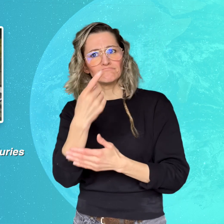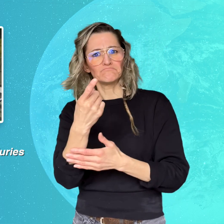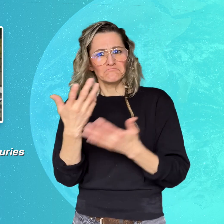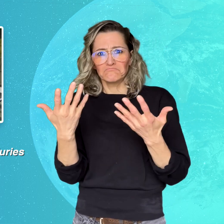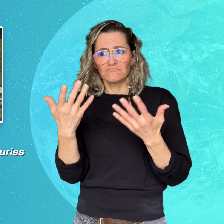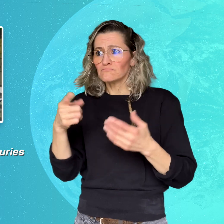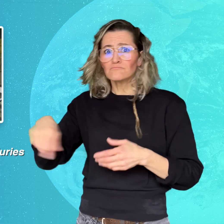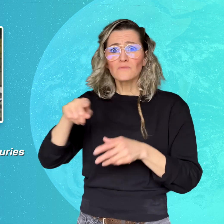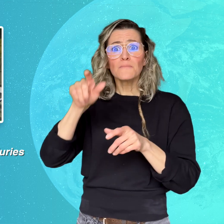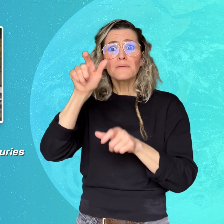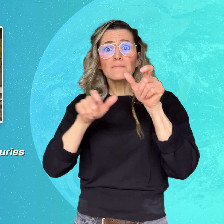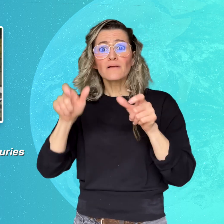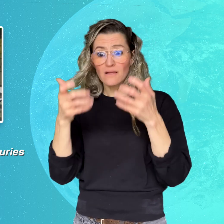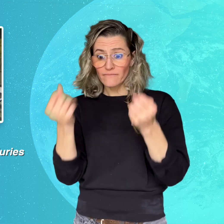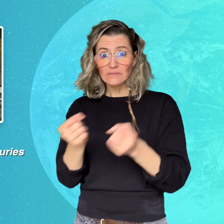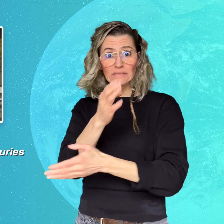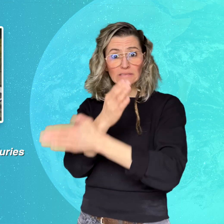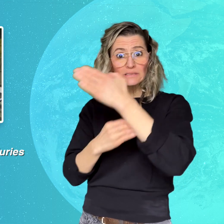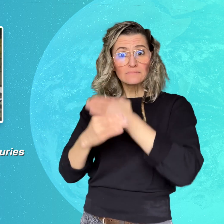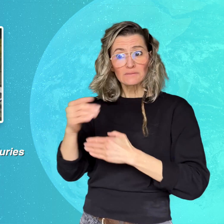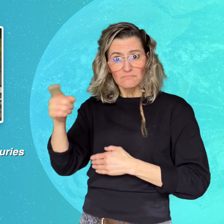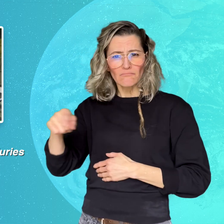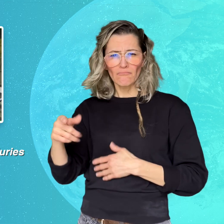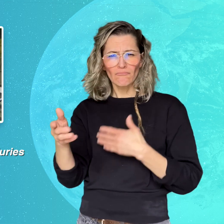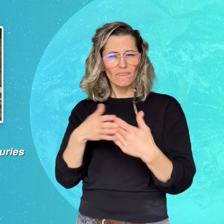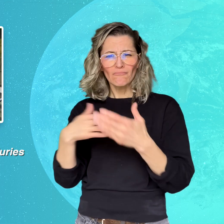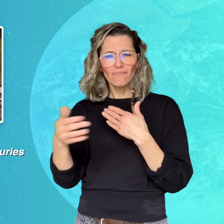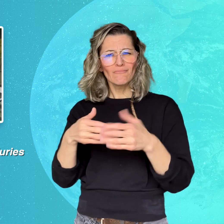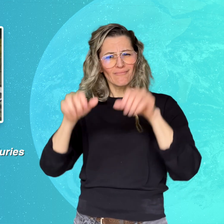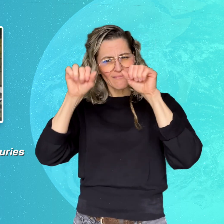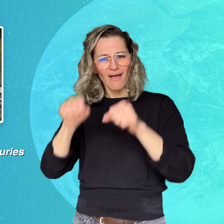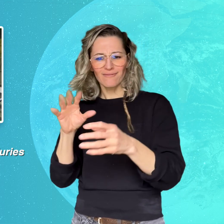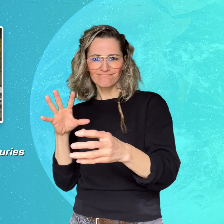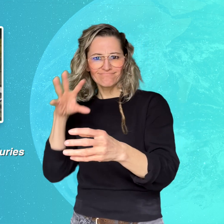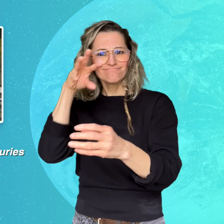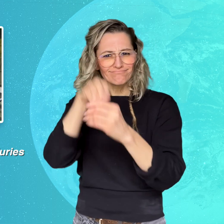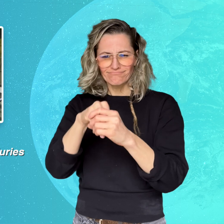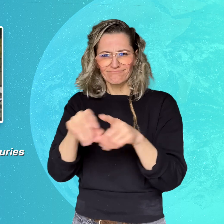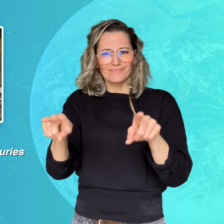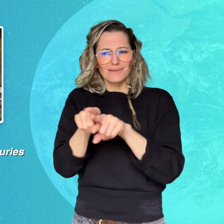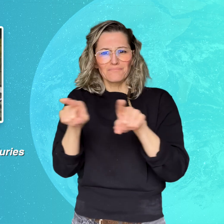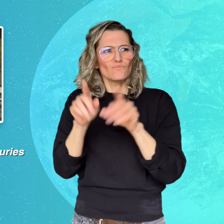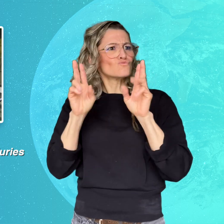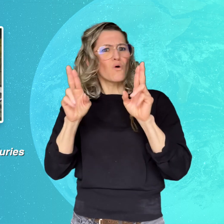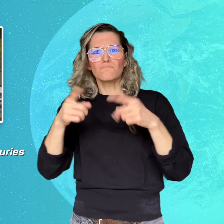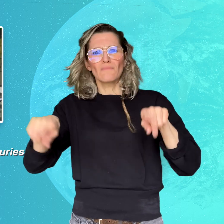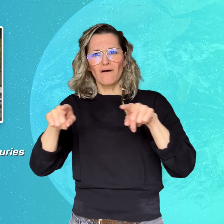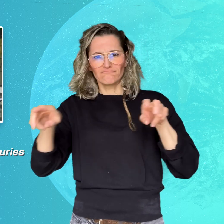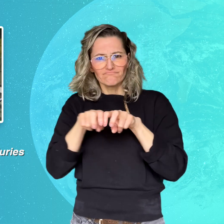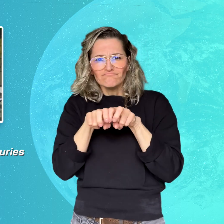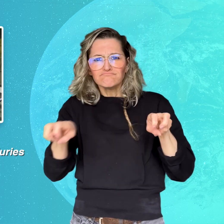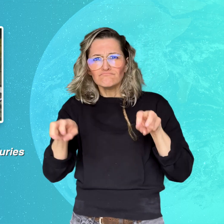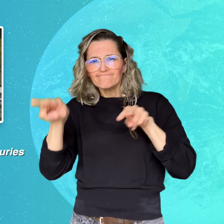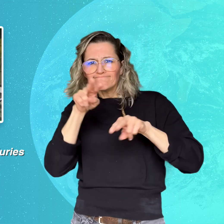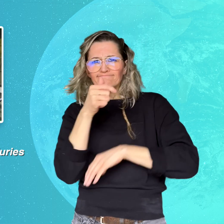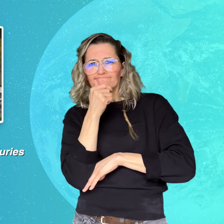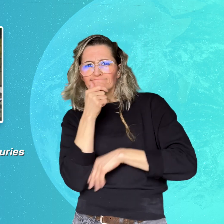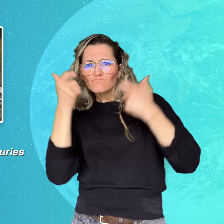that people with disabilities can participate effectively as jurors